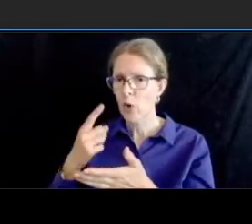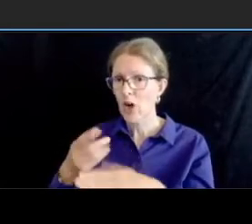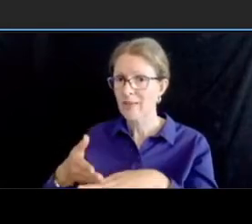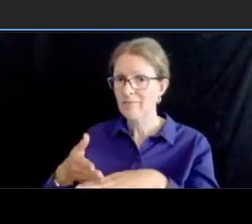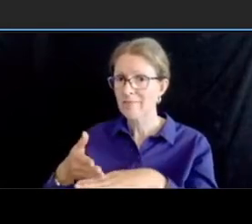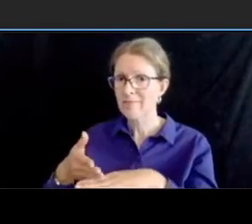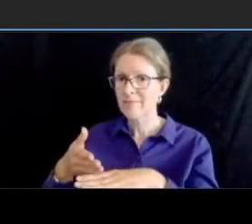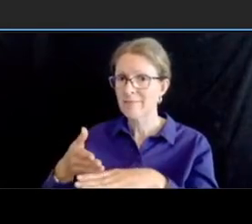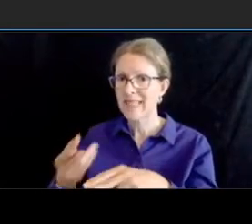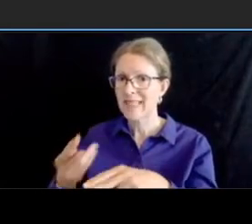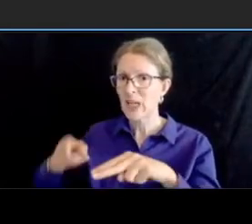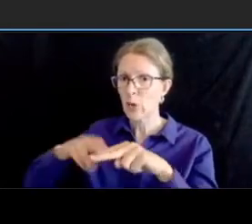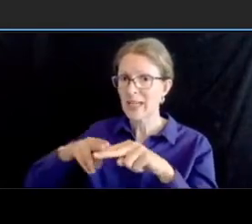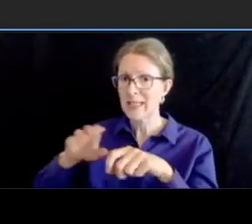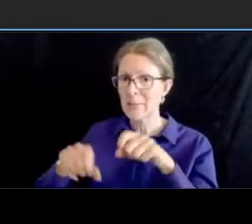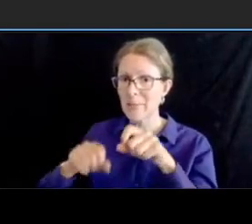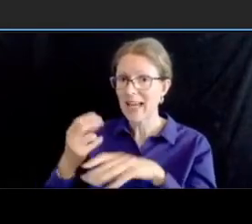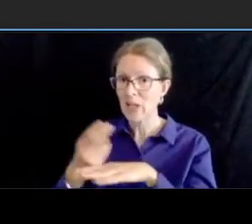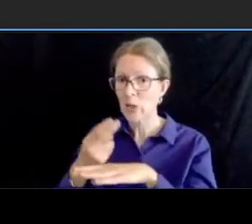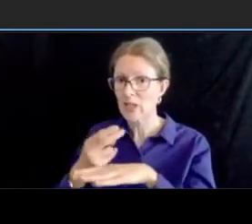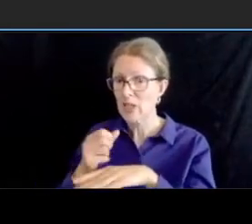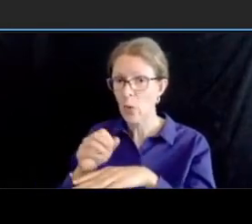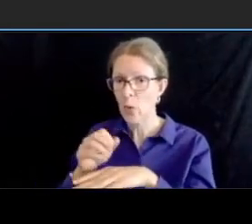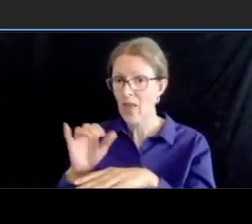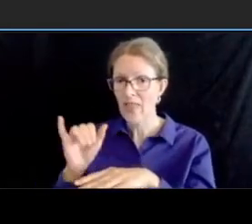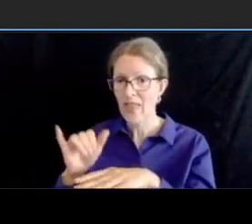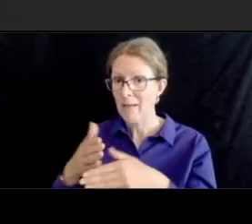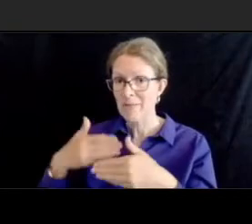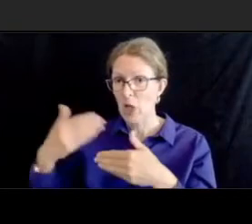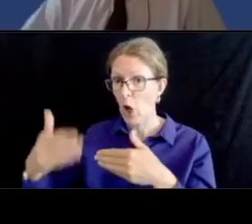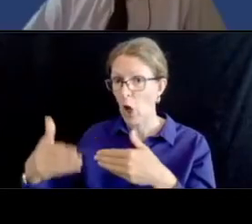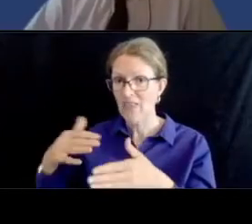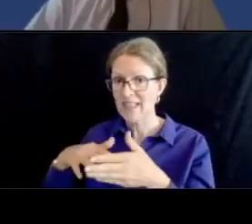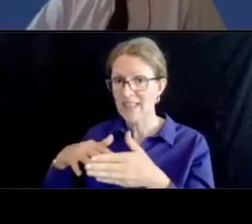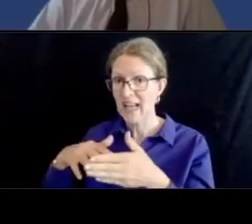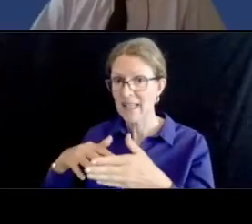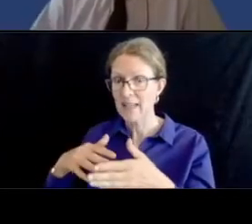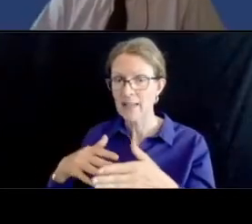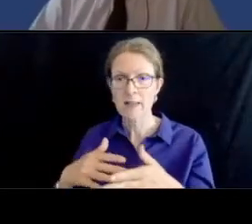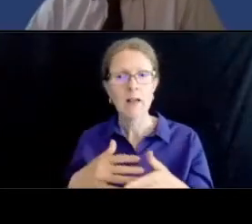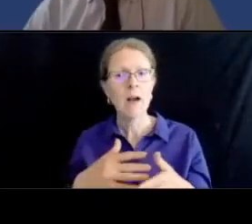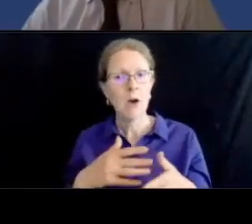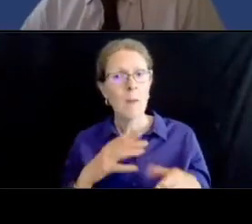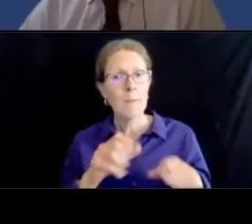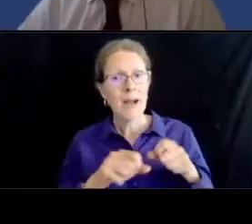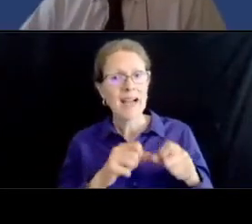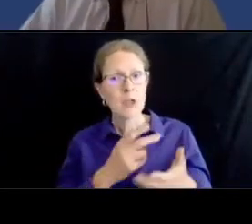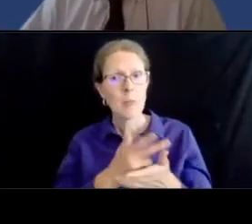will definitely be part of the comprehensive lookup of the bicycle and pedestrian needs